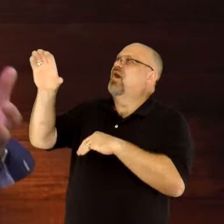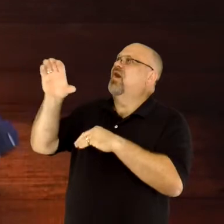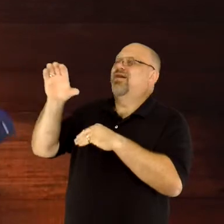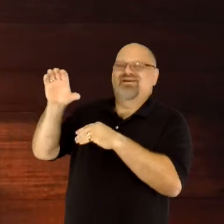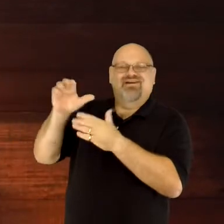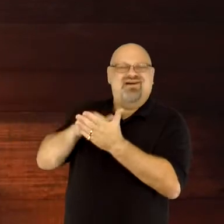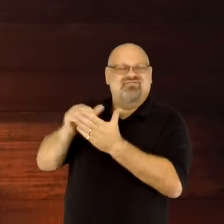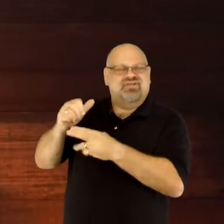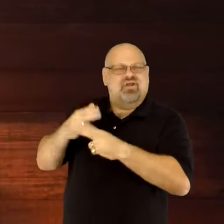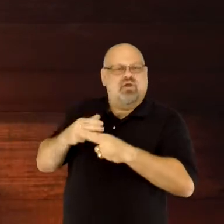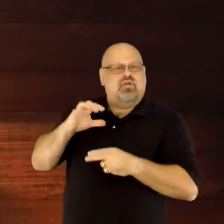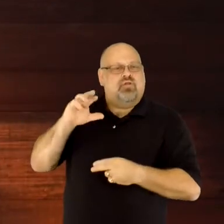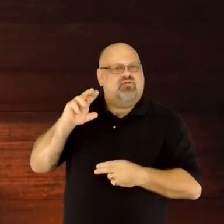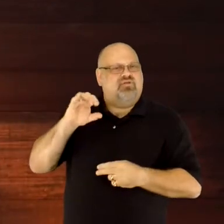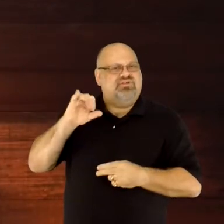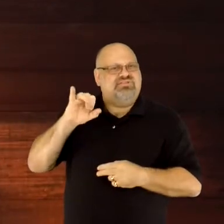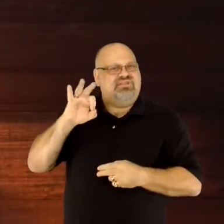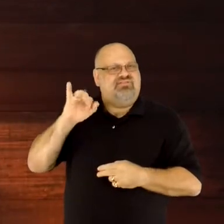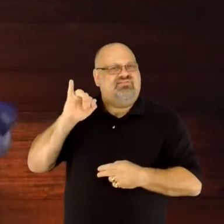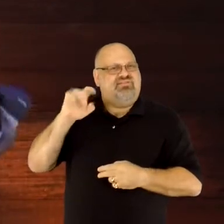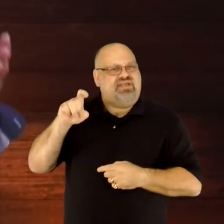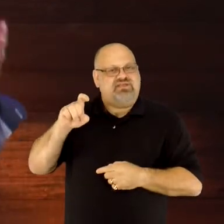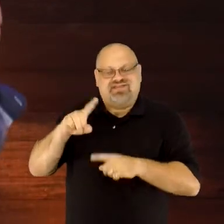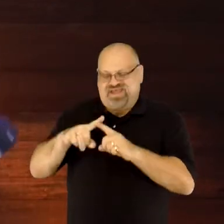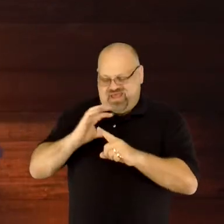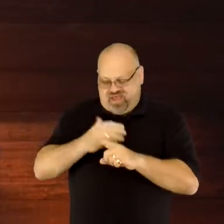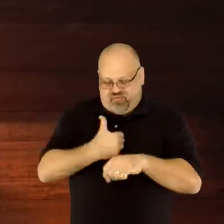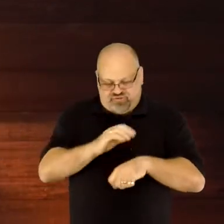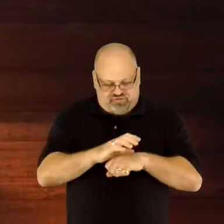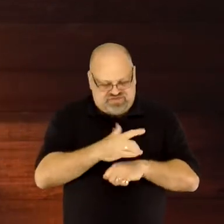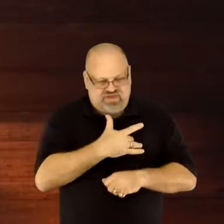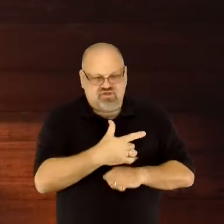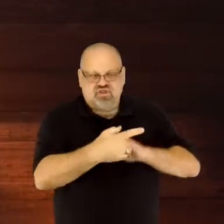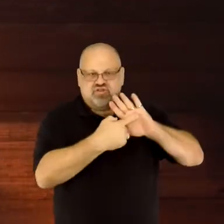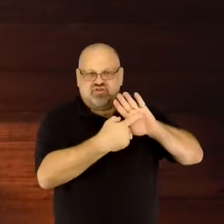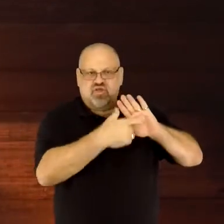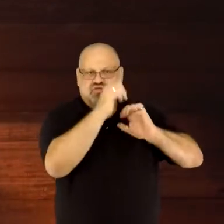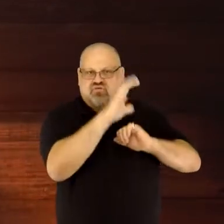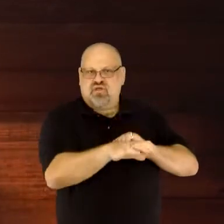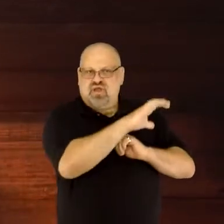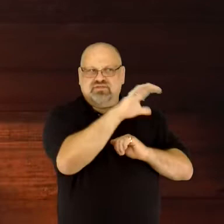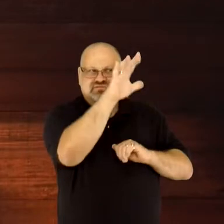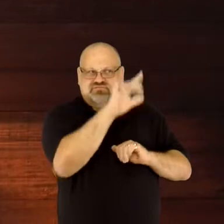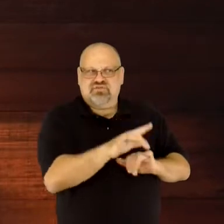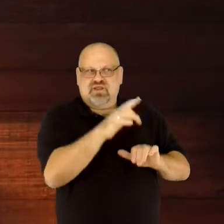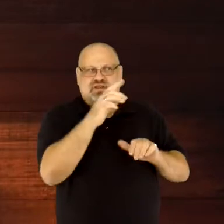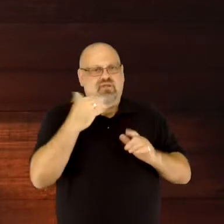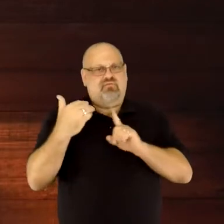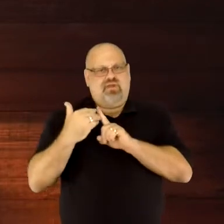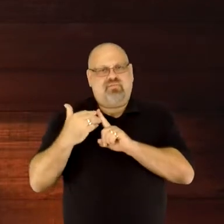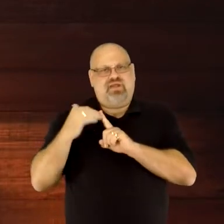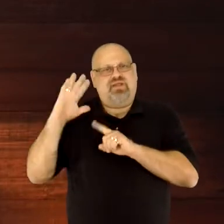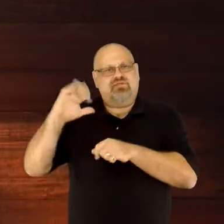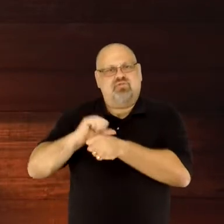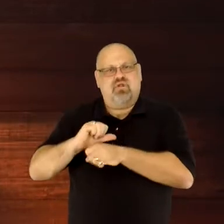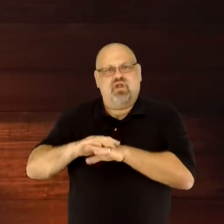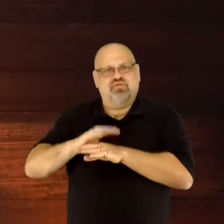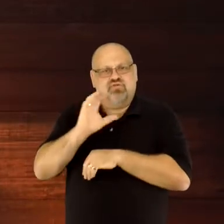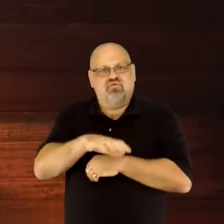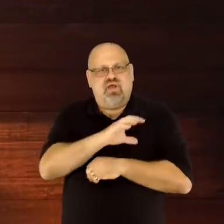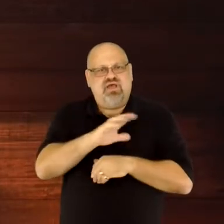the empty cross to remind us that His work on the cross is complete, and His death was not the end.